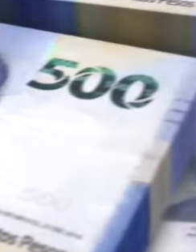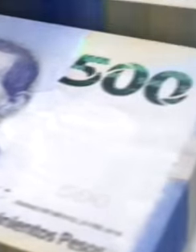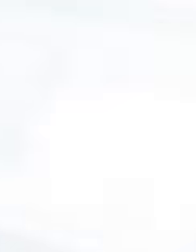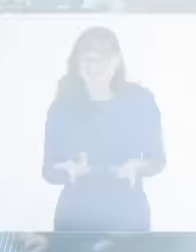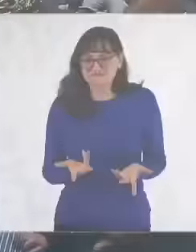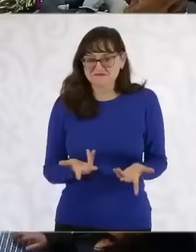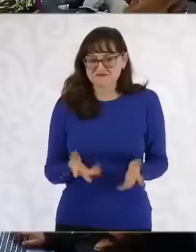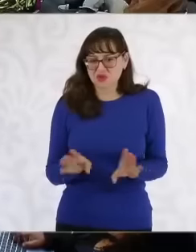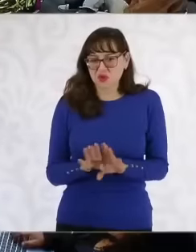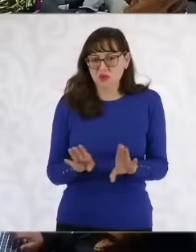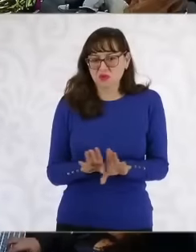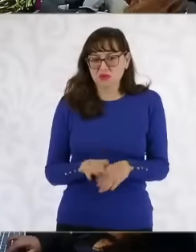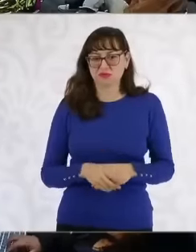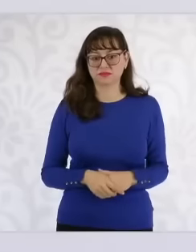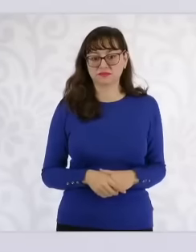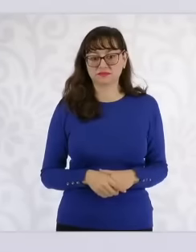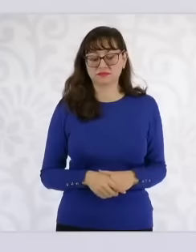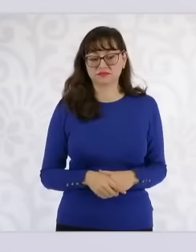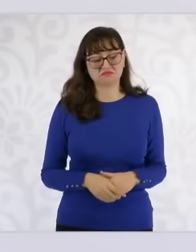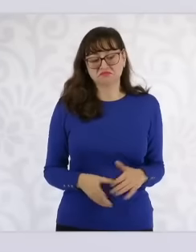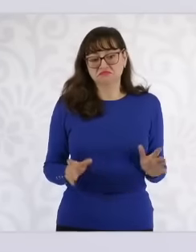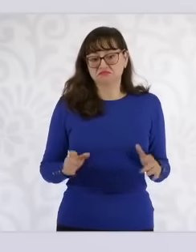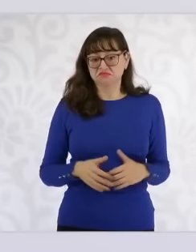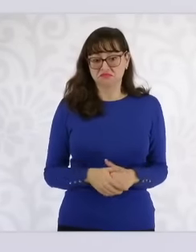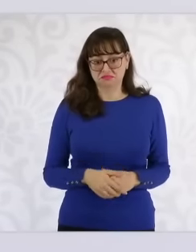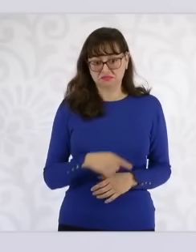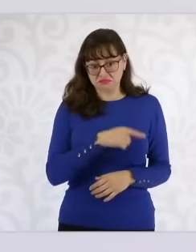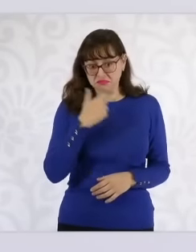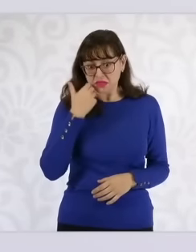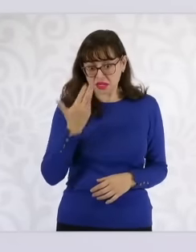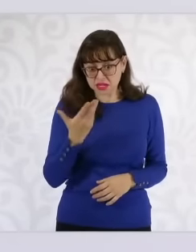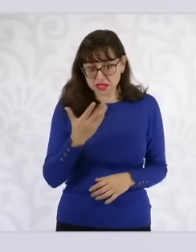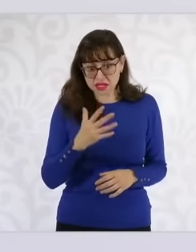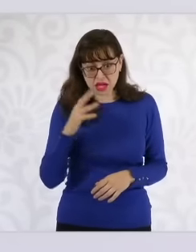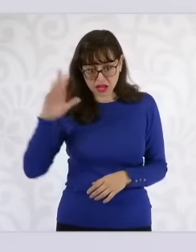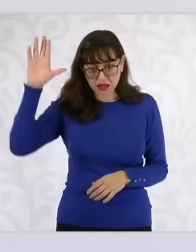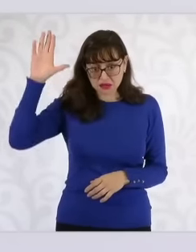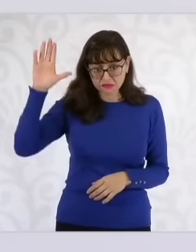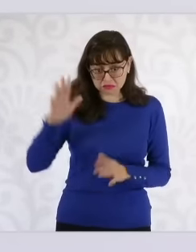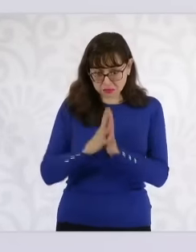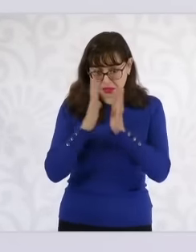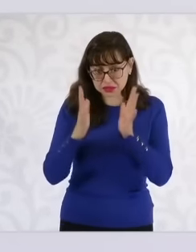President Claudia Shema angry since these ministers are only interested in money